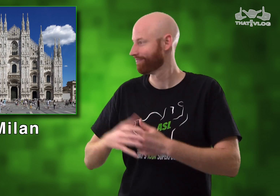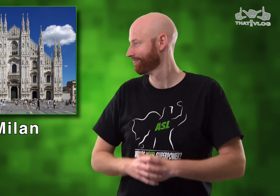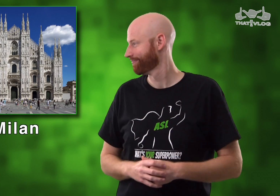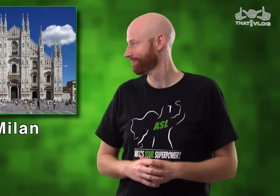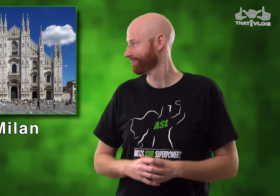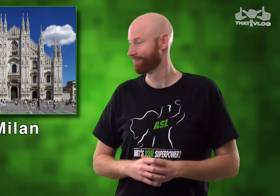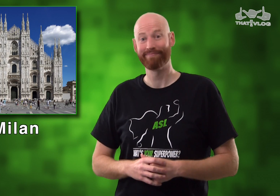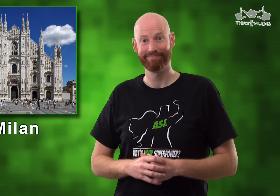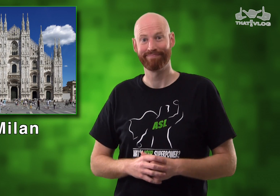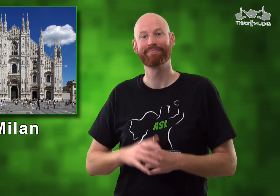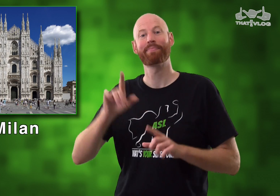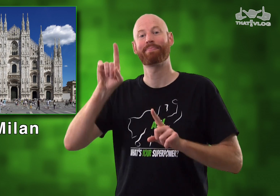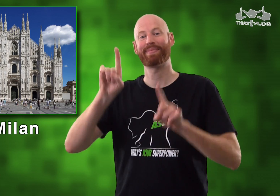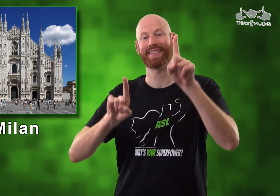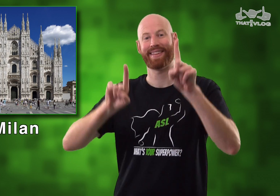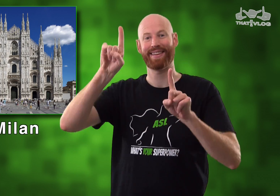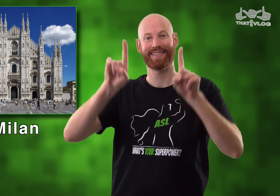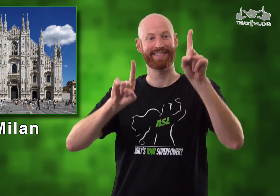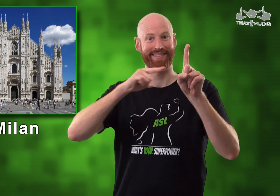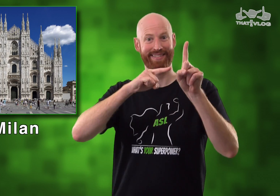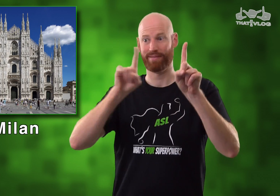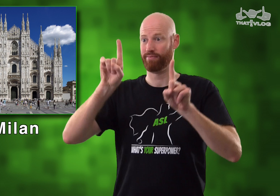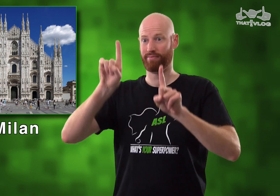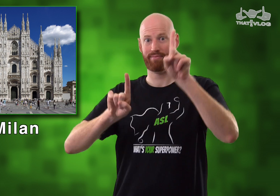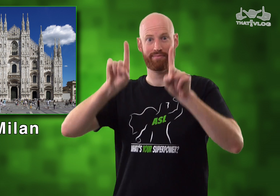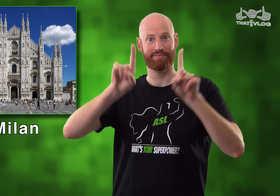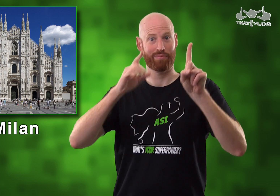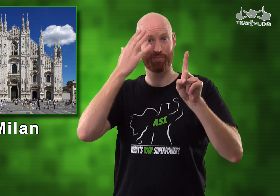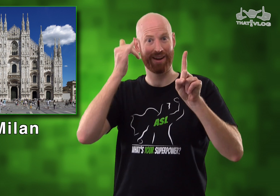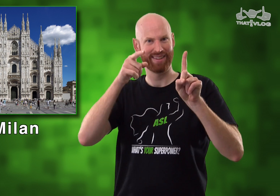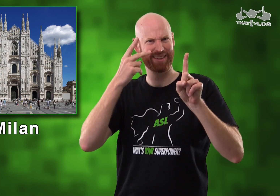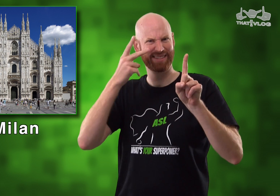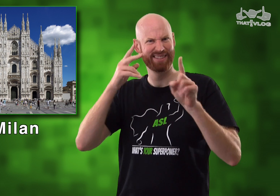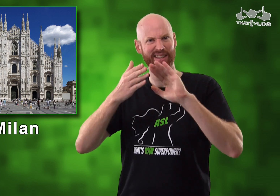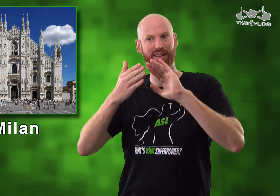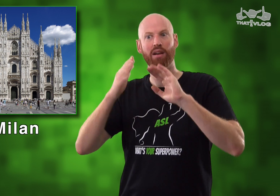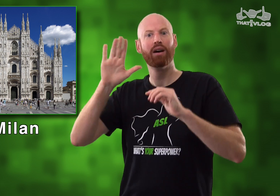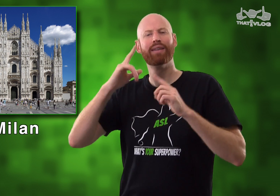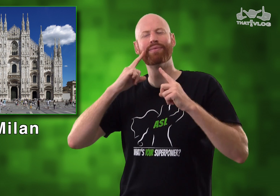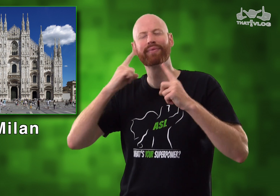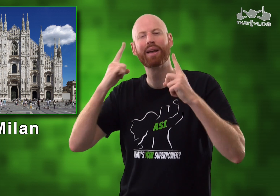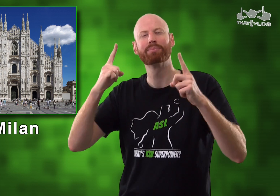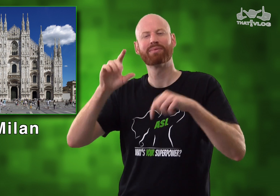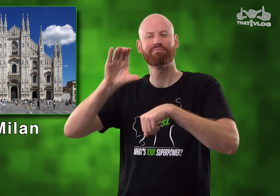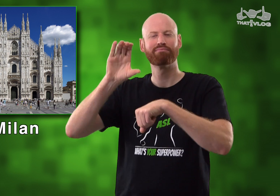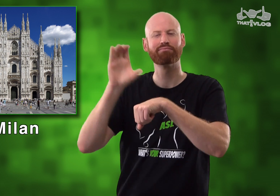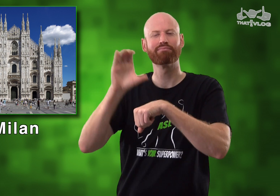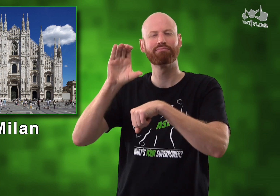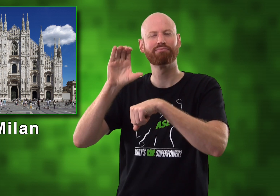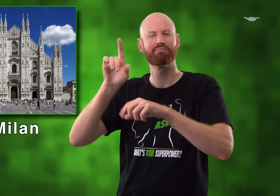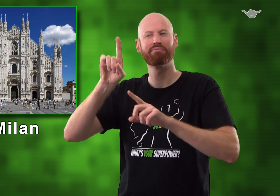below. Now for "Milan"! Here is the sign for "Milan". The reason for that sign: You can see their famous